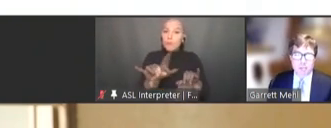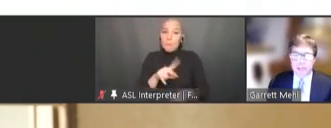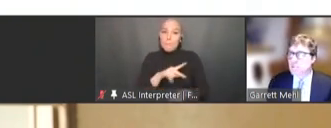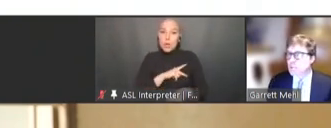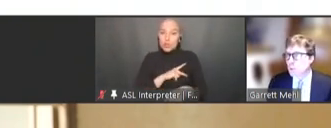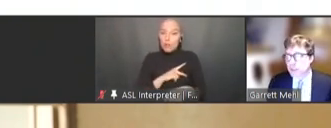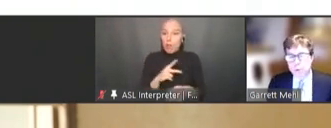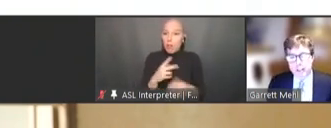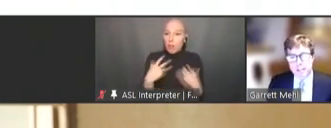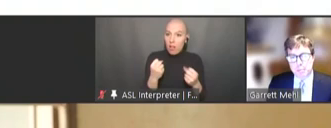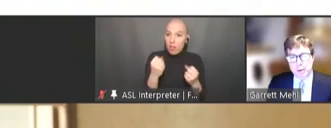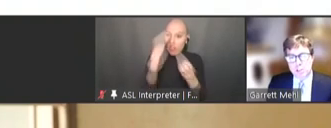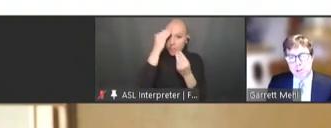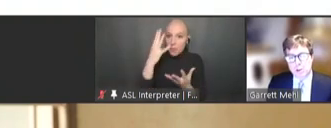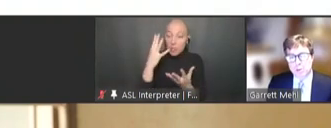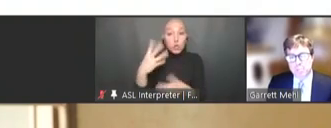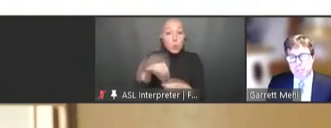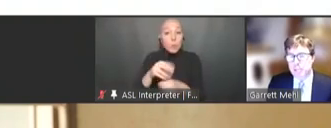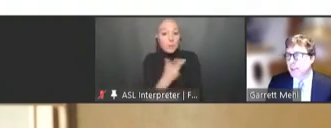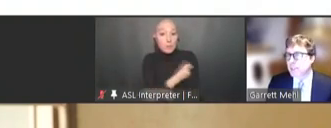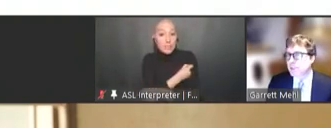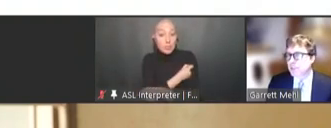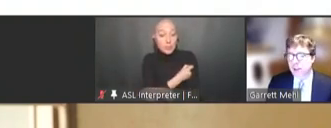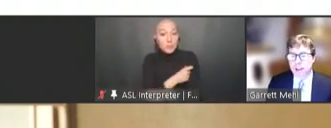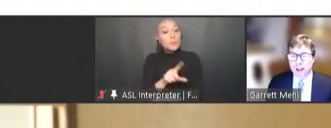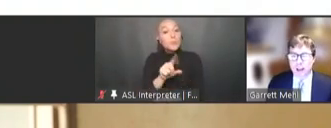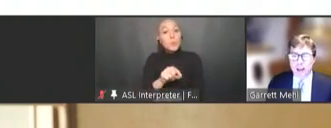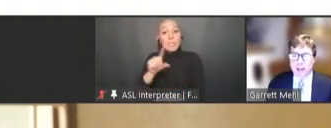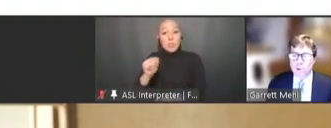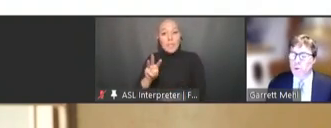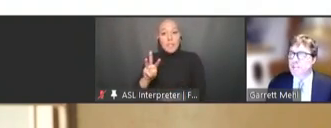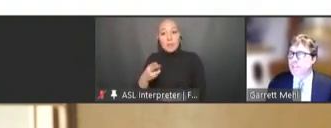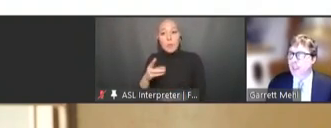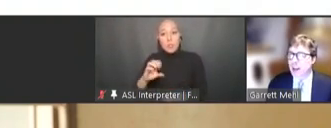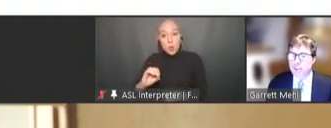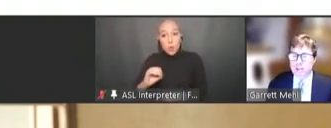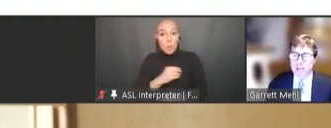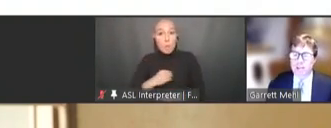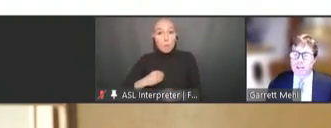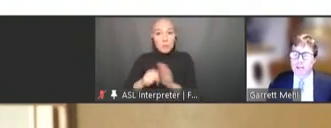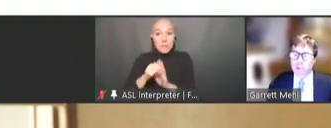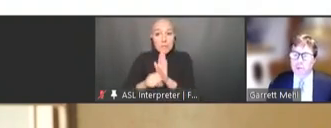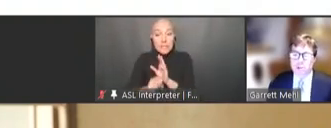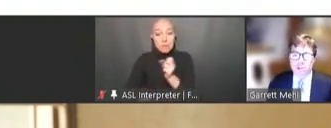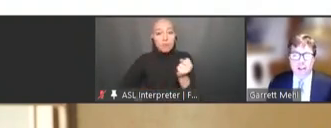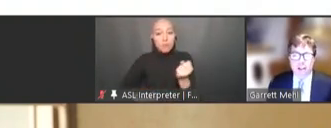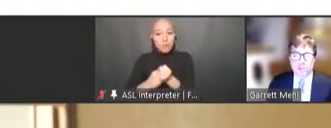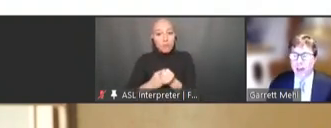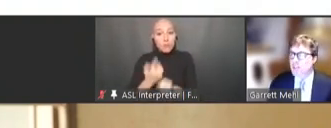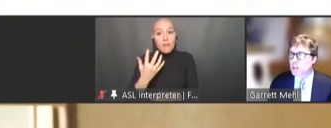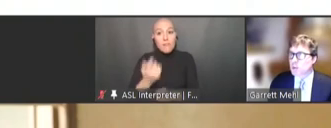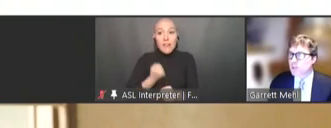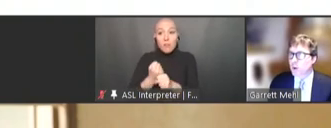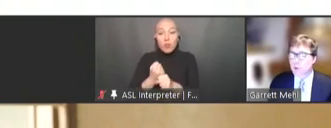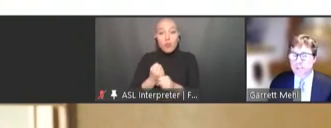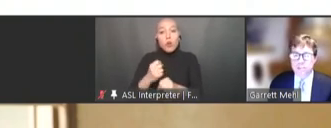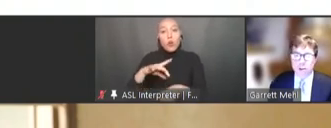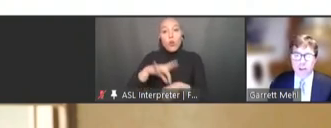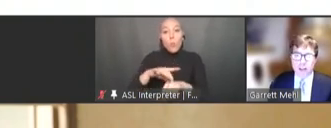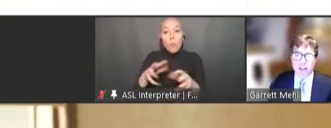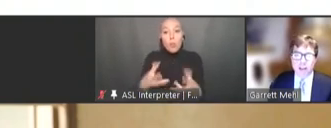In 2020 WHO member states endorsed a five-year global digital health strategy which focuses on